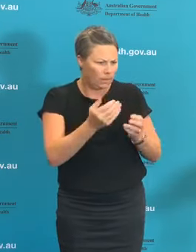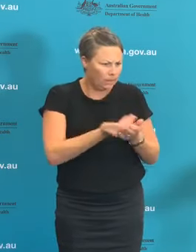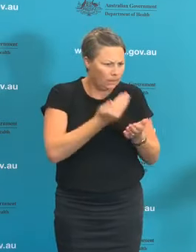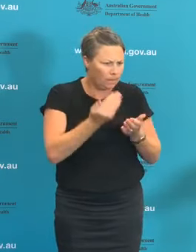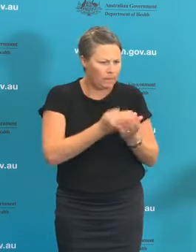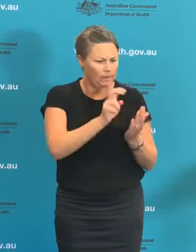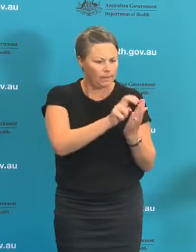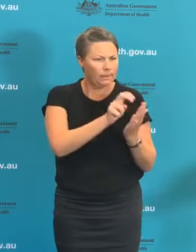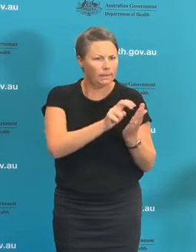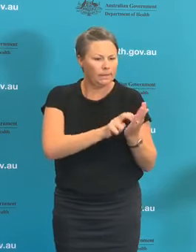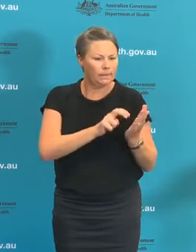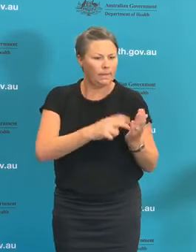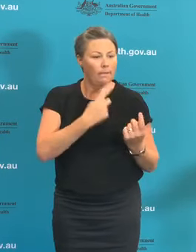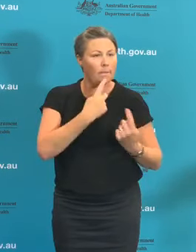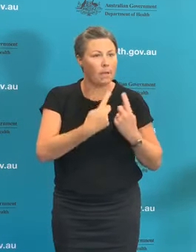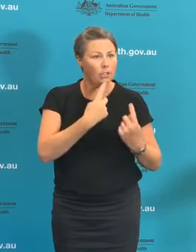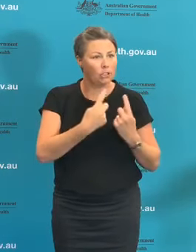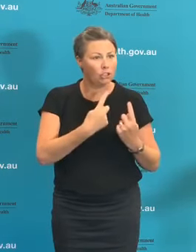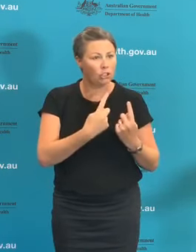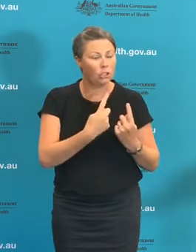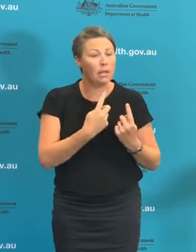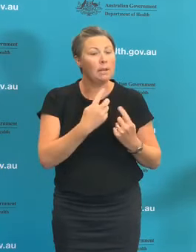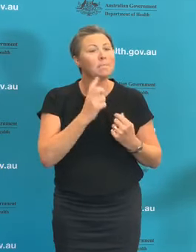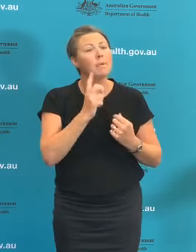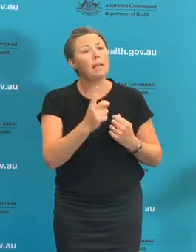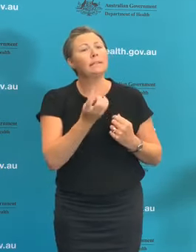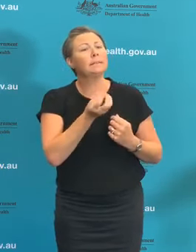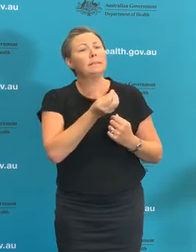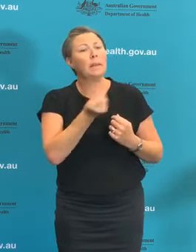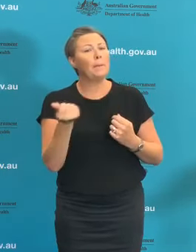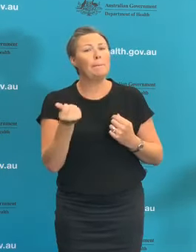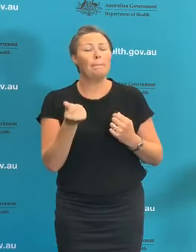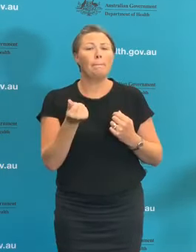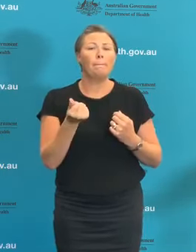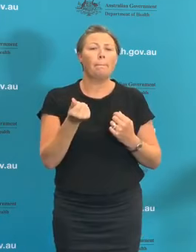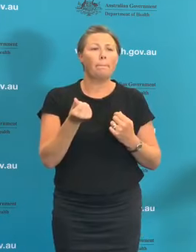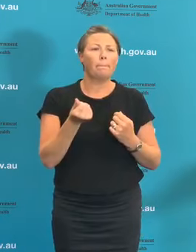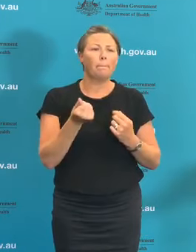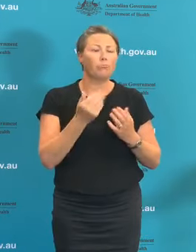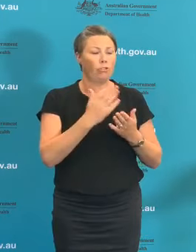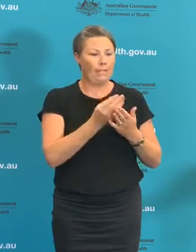smaller number but contribute to overall intensive care research and the